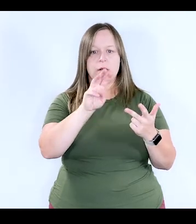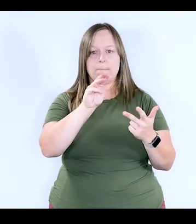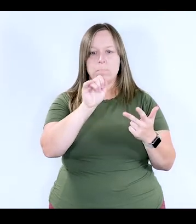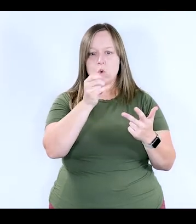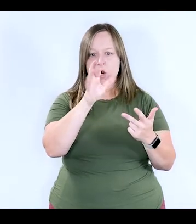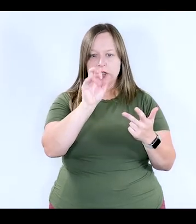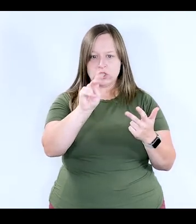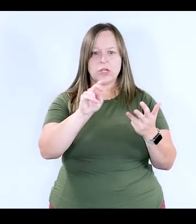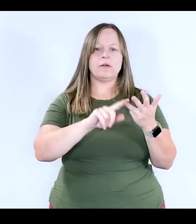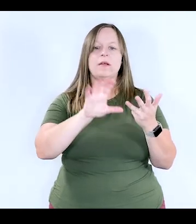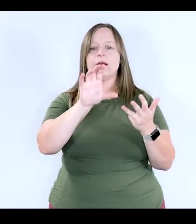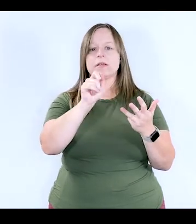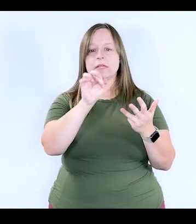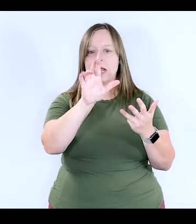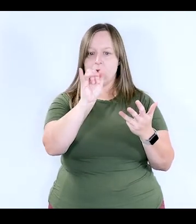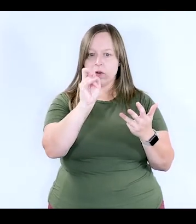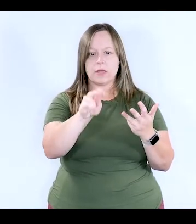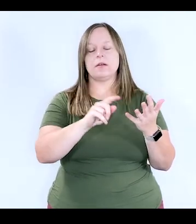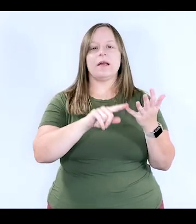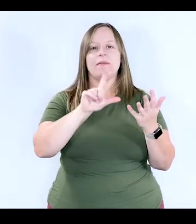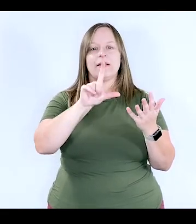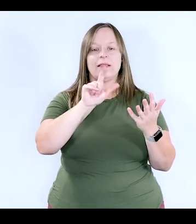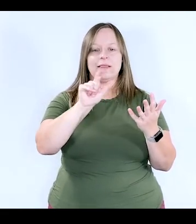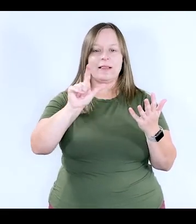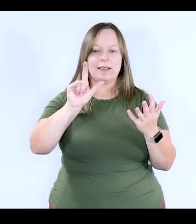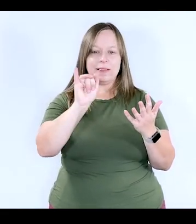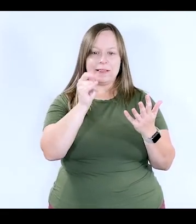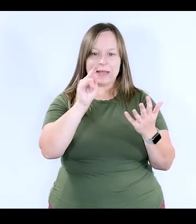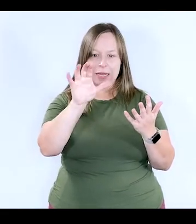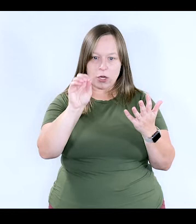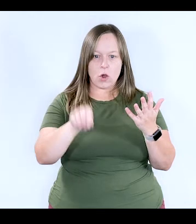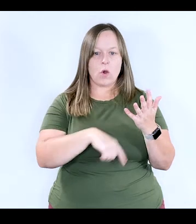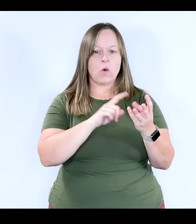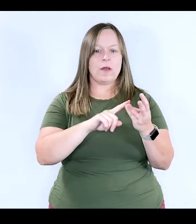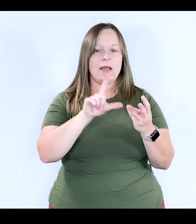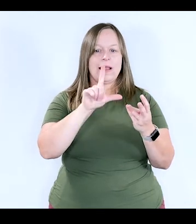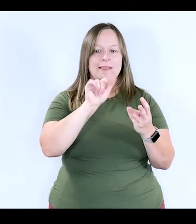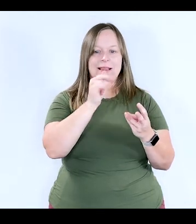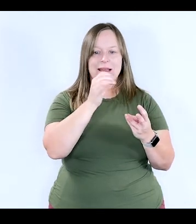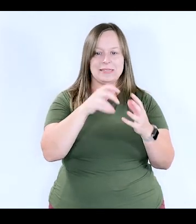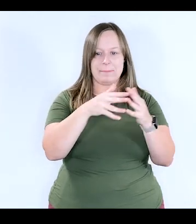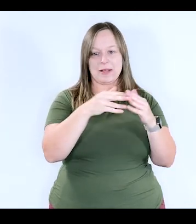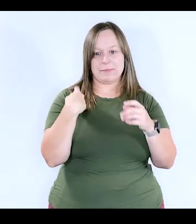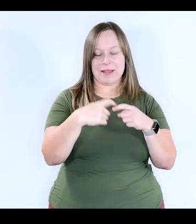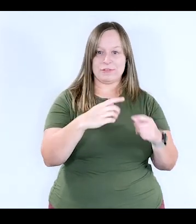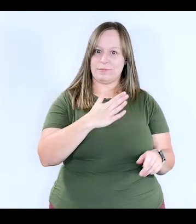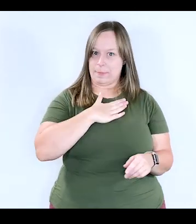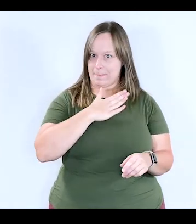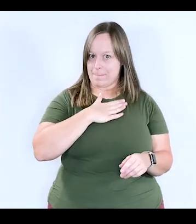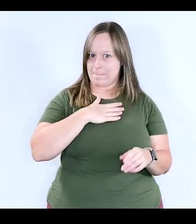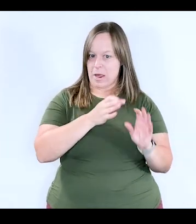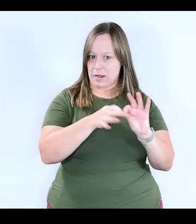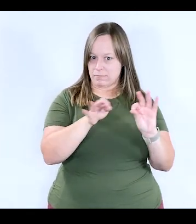We have Murcian. We have Canarian. We have Llanito. We have Latin American Spanish--